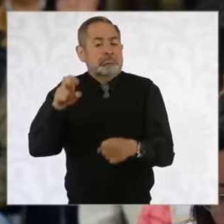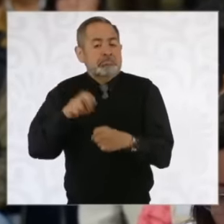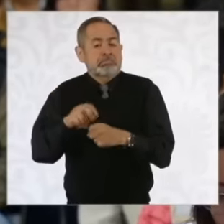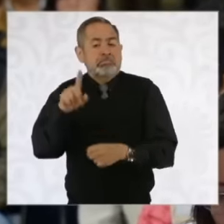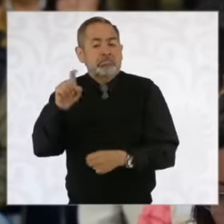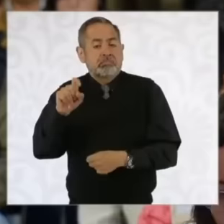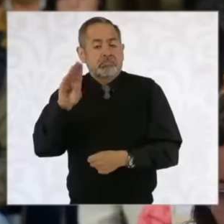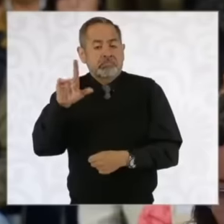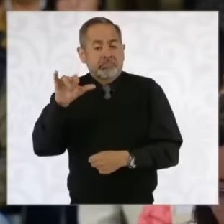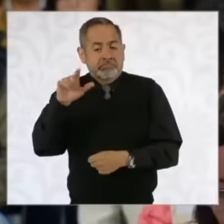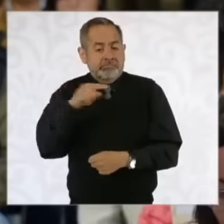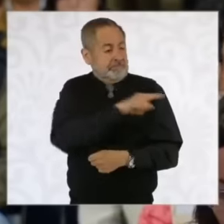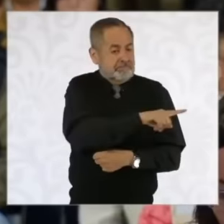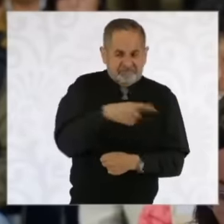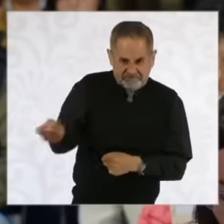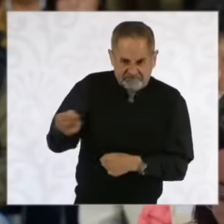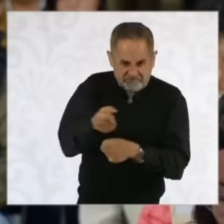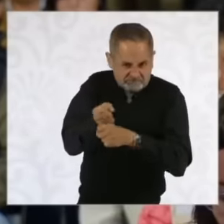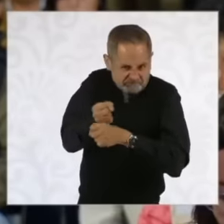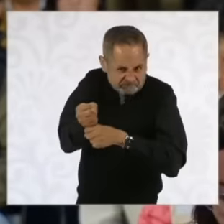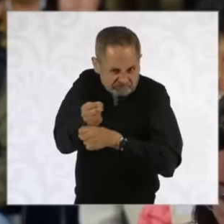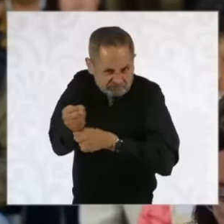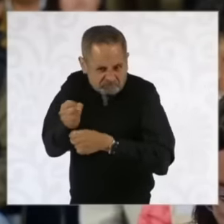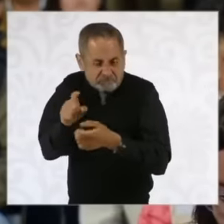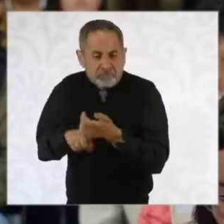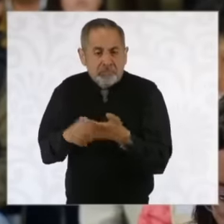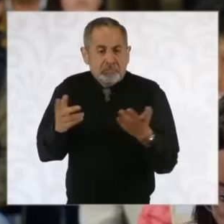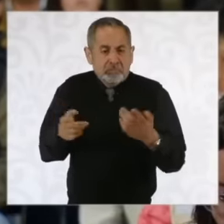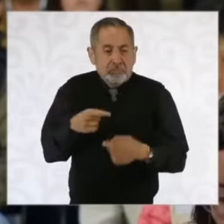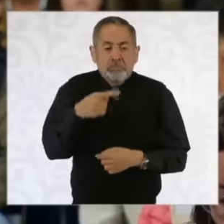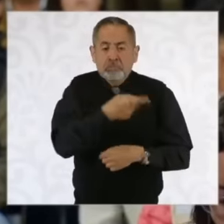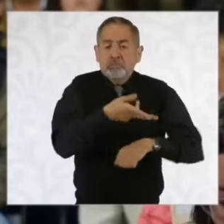after They were persecuted by Genaro García Luna at the request of some